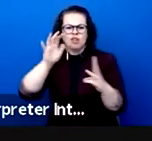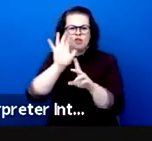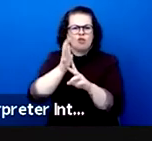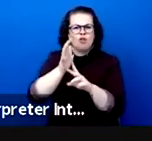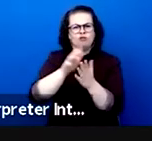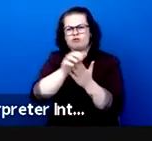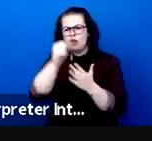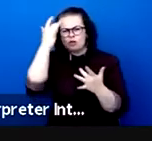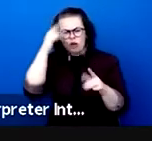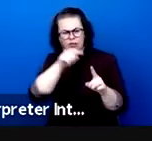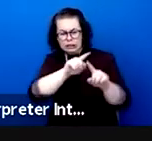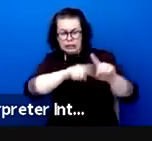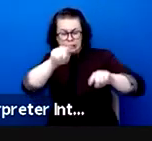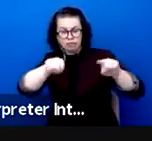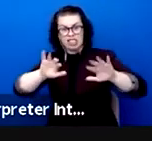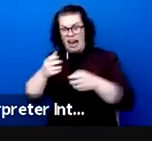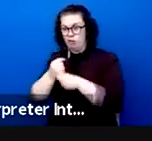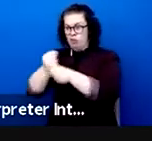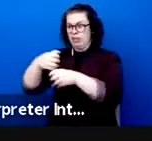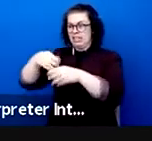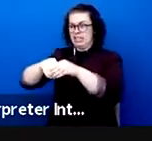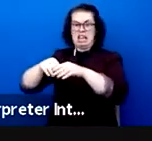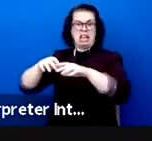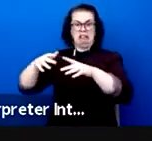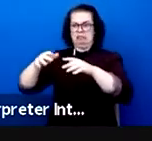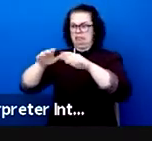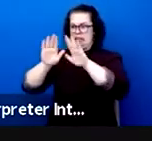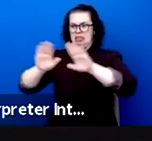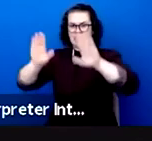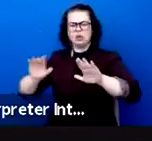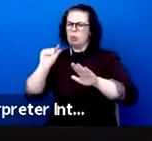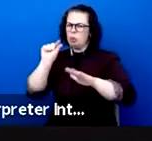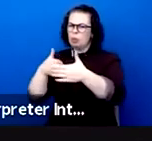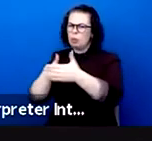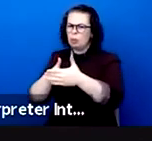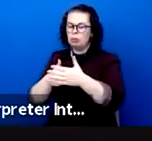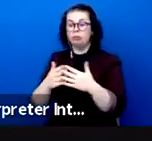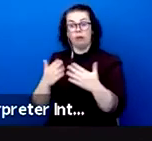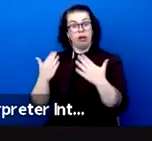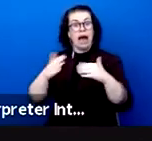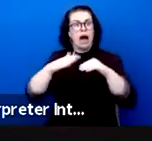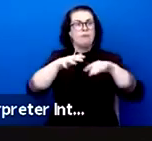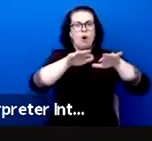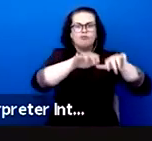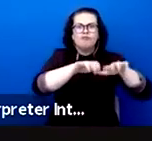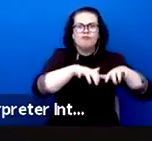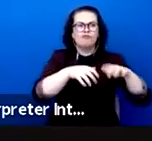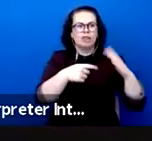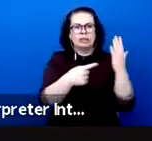of narratives, to include technological evolutions without being enslaved by them,